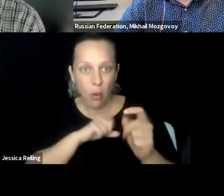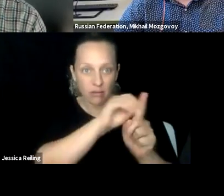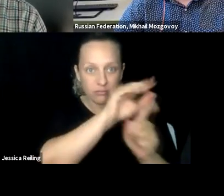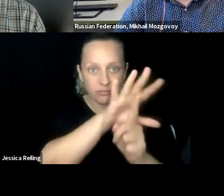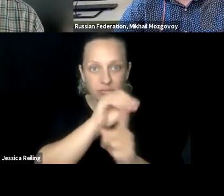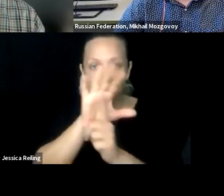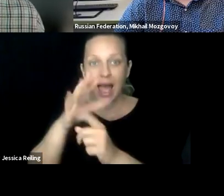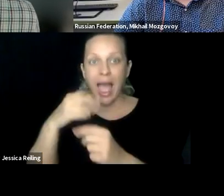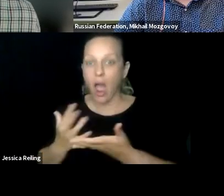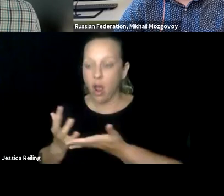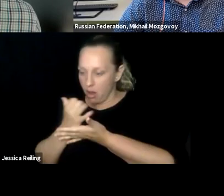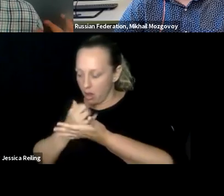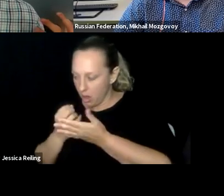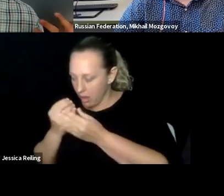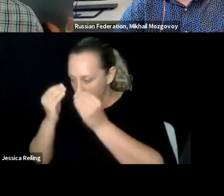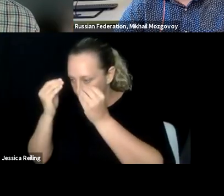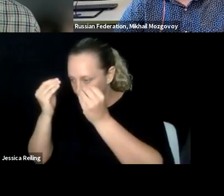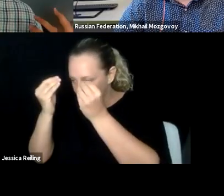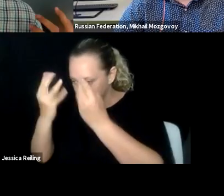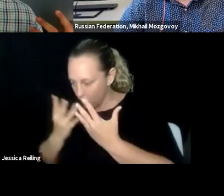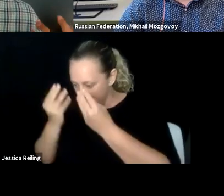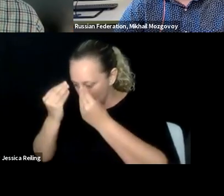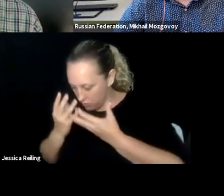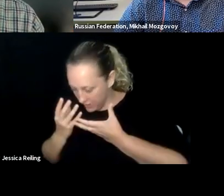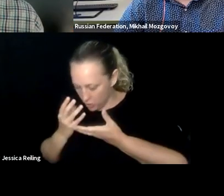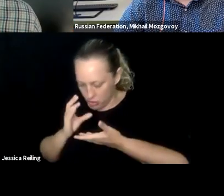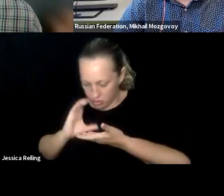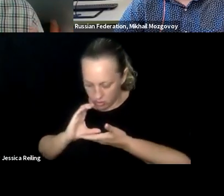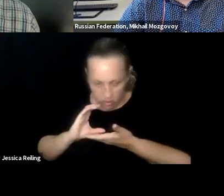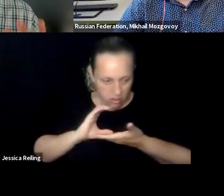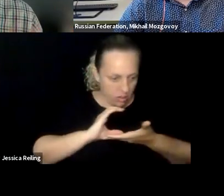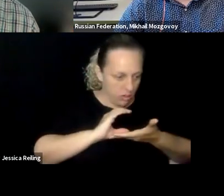researchers and make it available to students. And